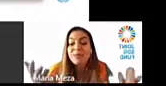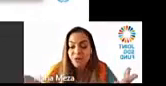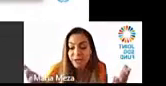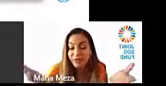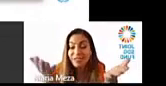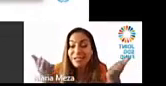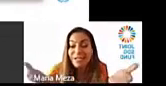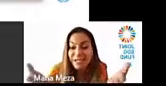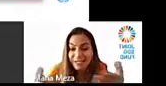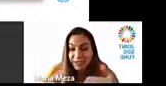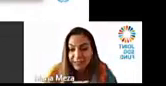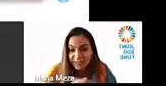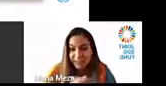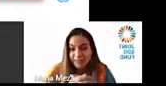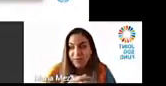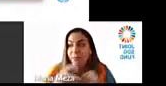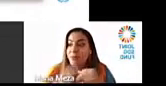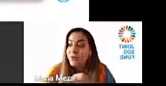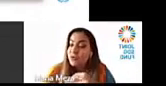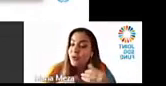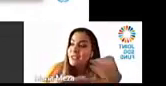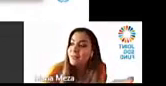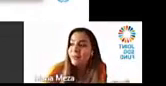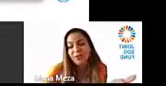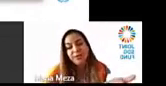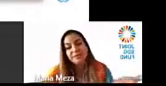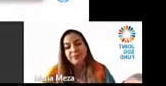are we looking for? What is seed capital aimed at? The first thing is women entrepreneurs and